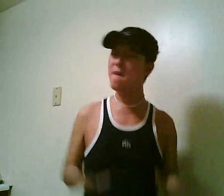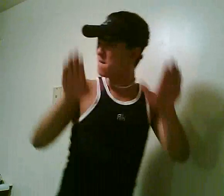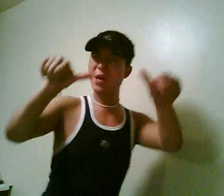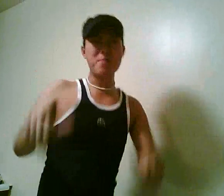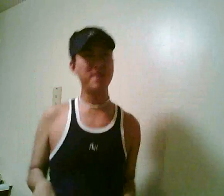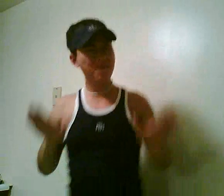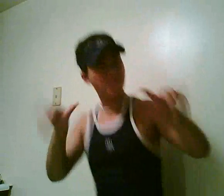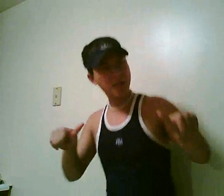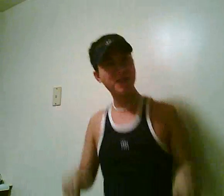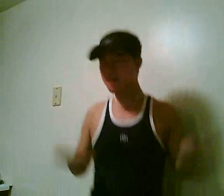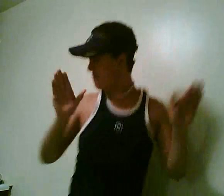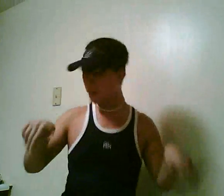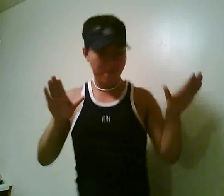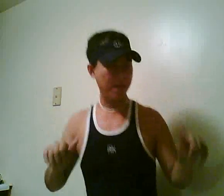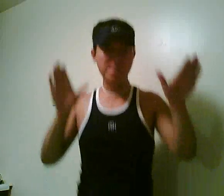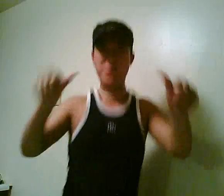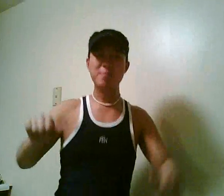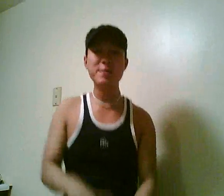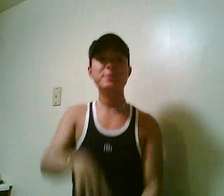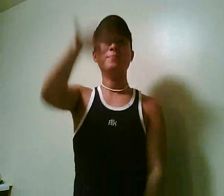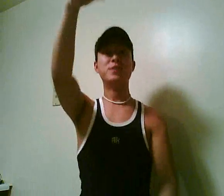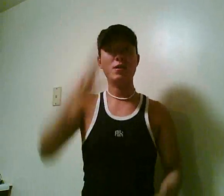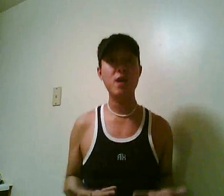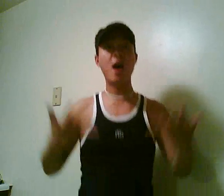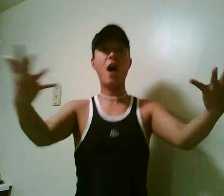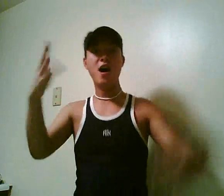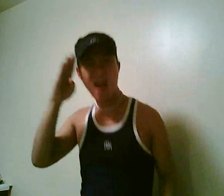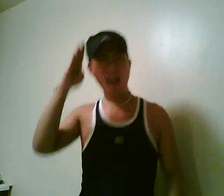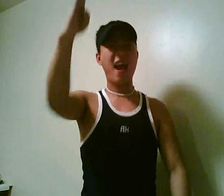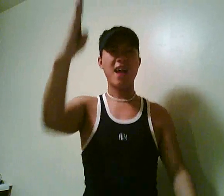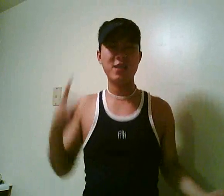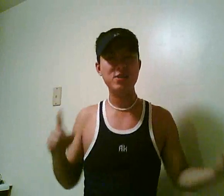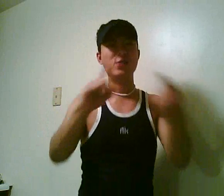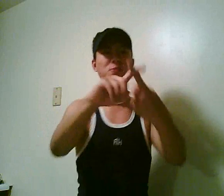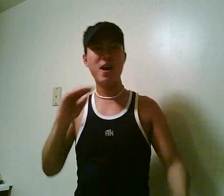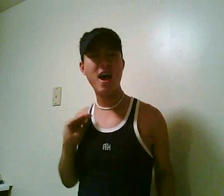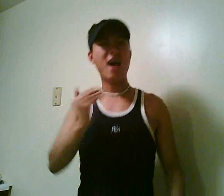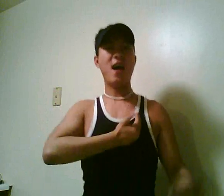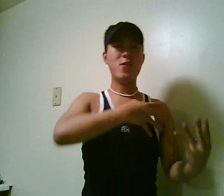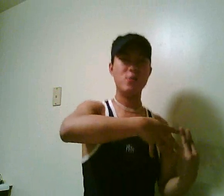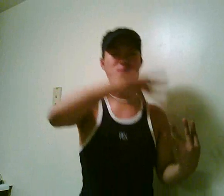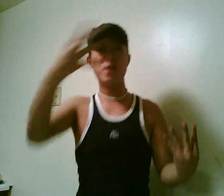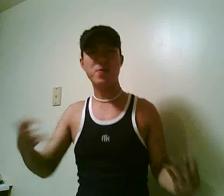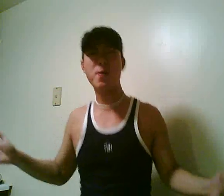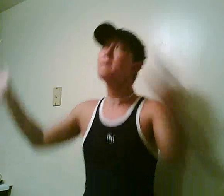Fab, fab, fab, fab, fab! Spirit and hail to our rainbow flag,